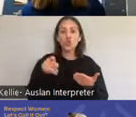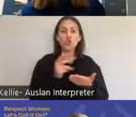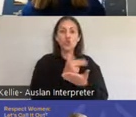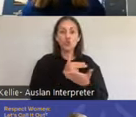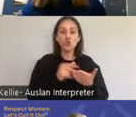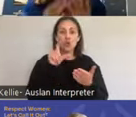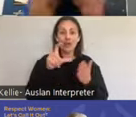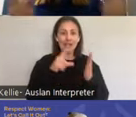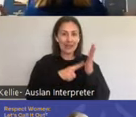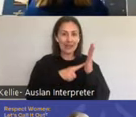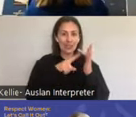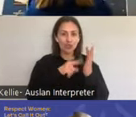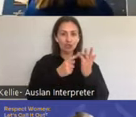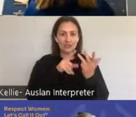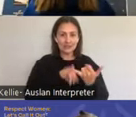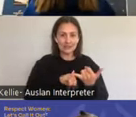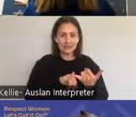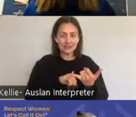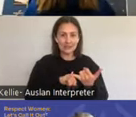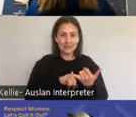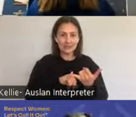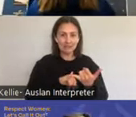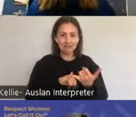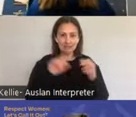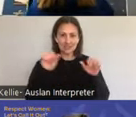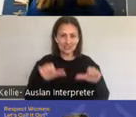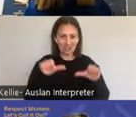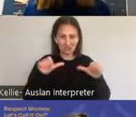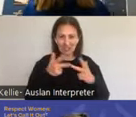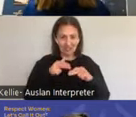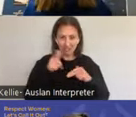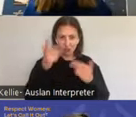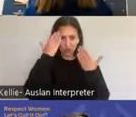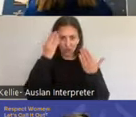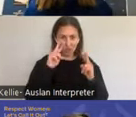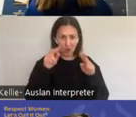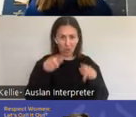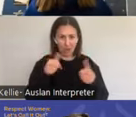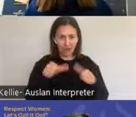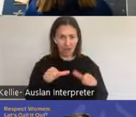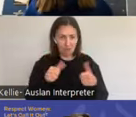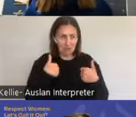It's okay if you don't know what that looks like. Just give it a go. Try not to look it